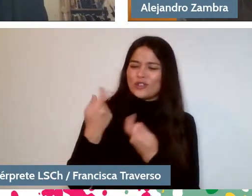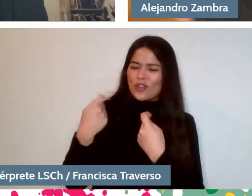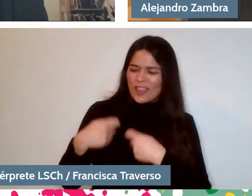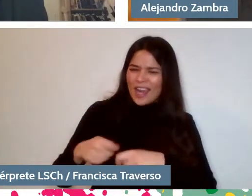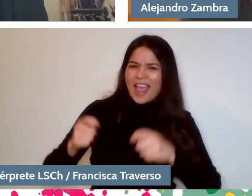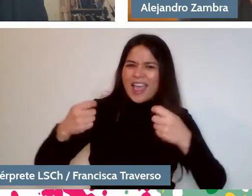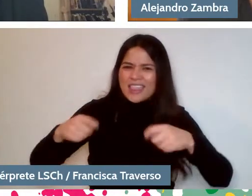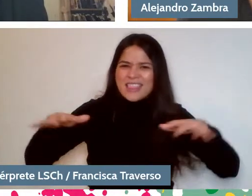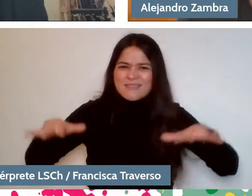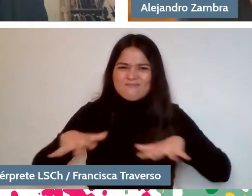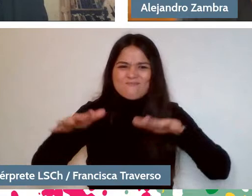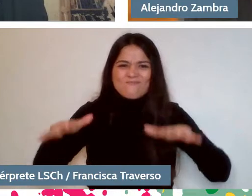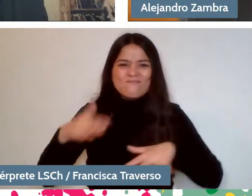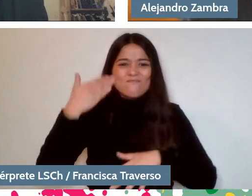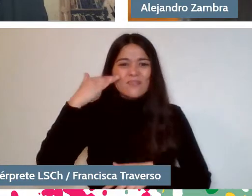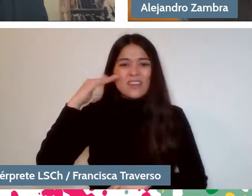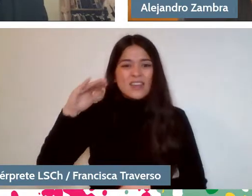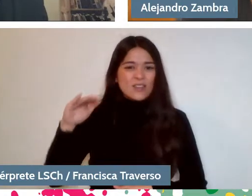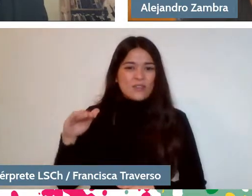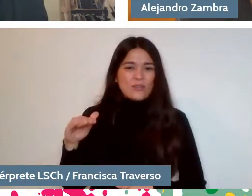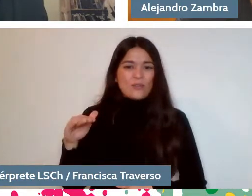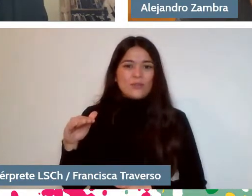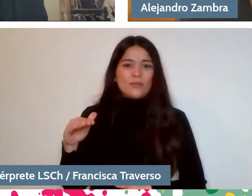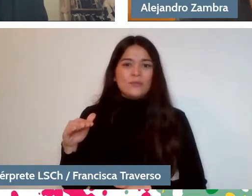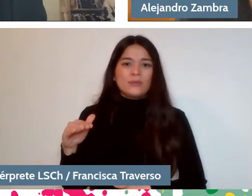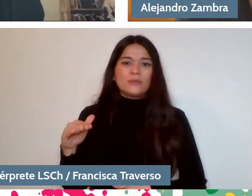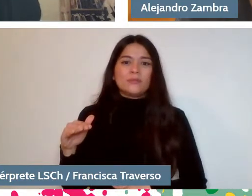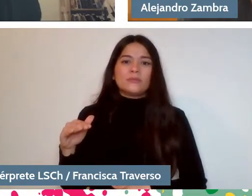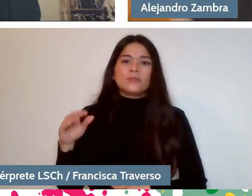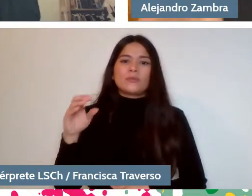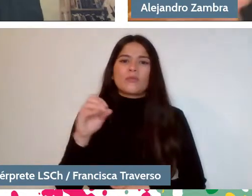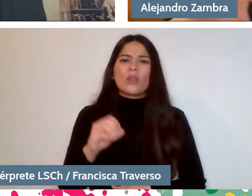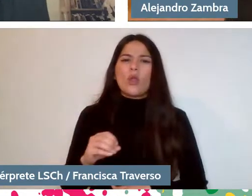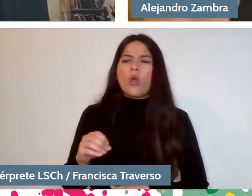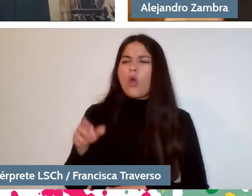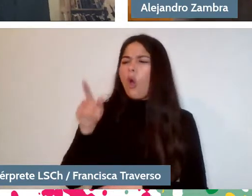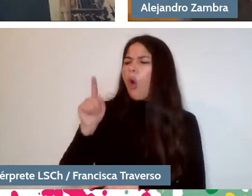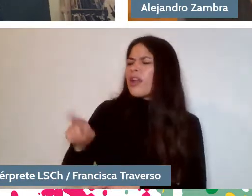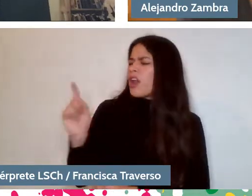Unless, I don't know, they're stupid and correct them: "That's not a joke."